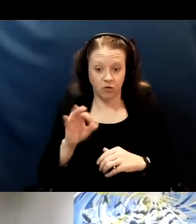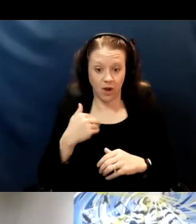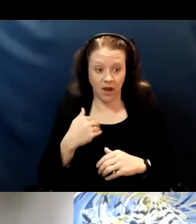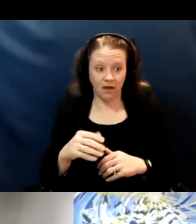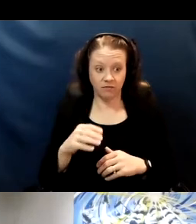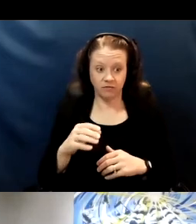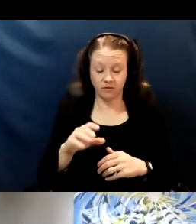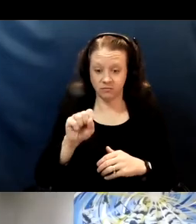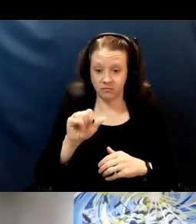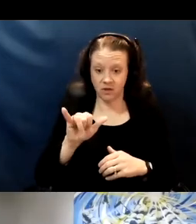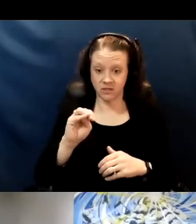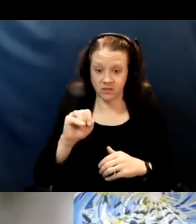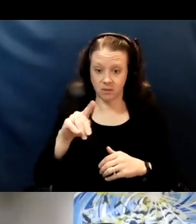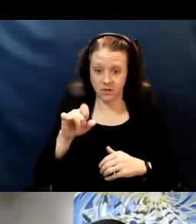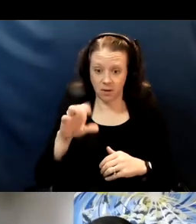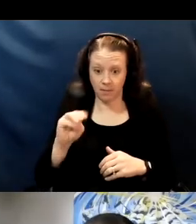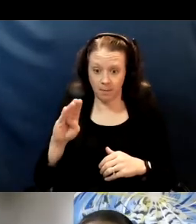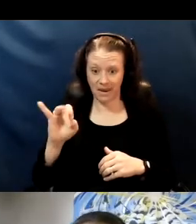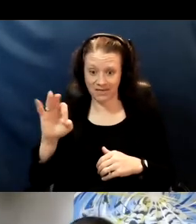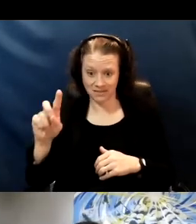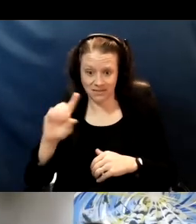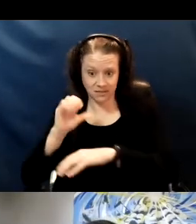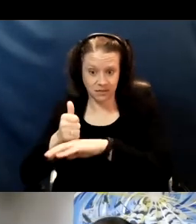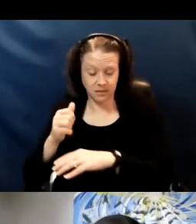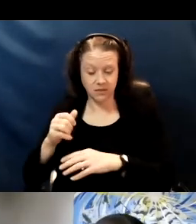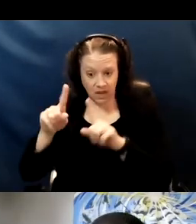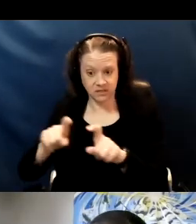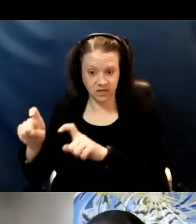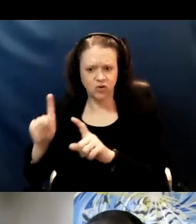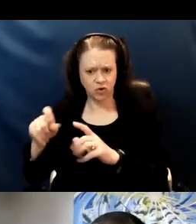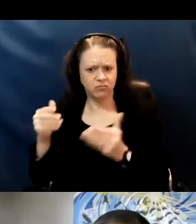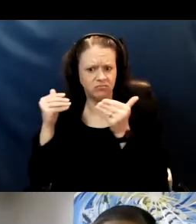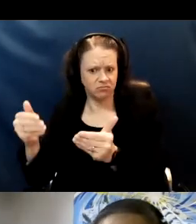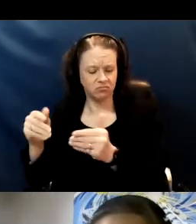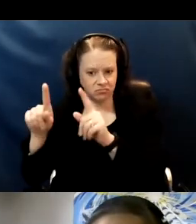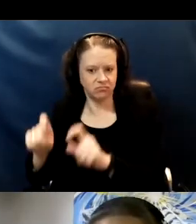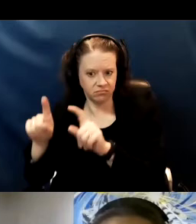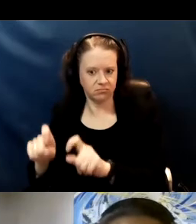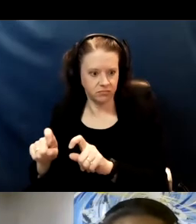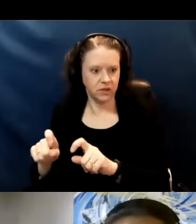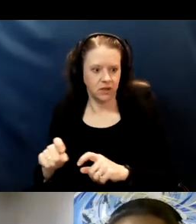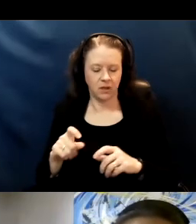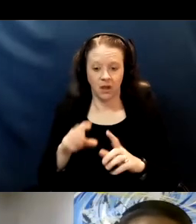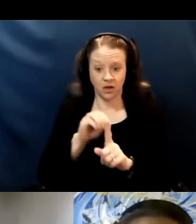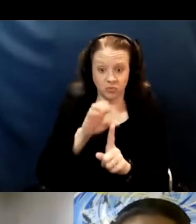based on these symptoms I'm recommending a test we should not hesitate to follow up on that test